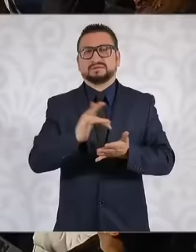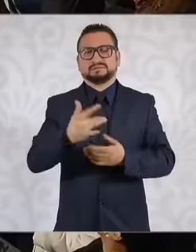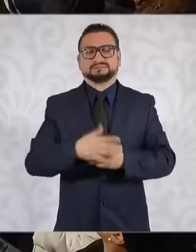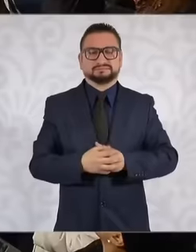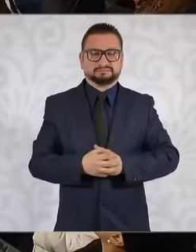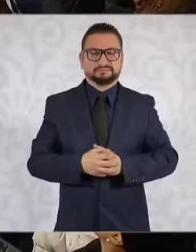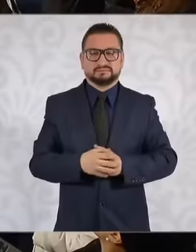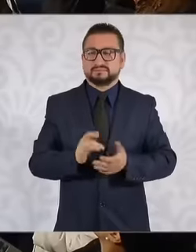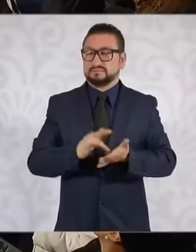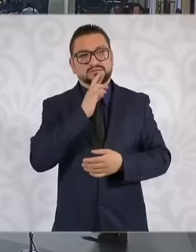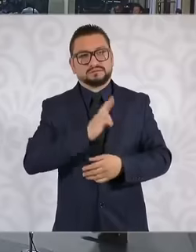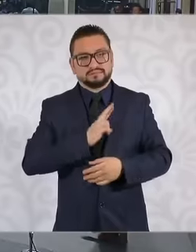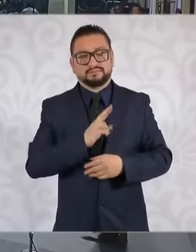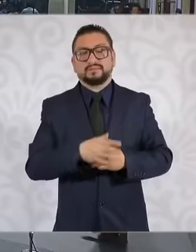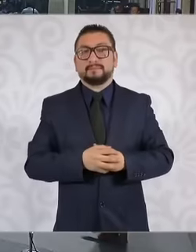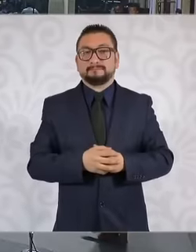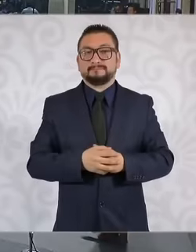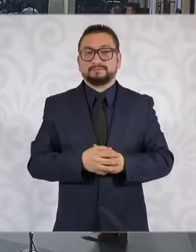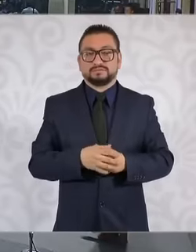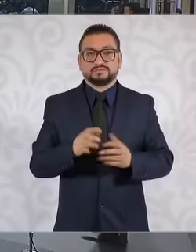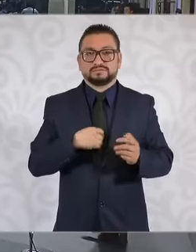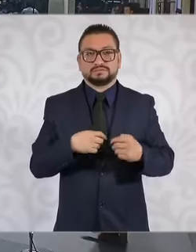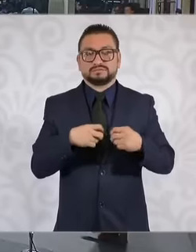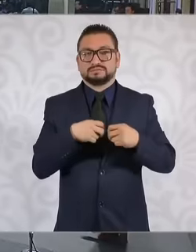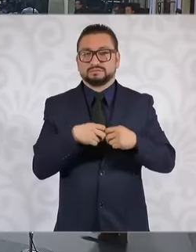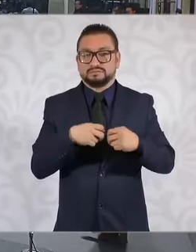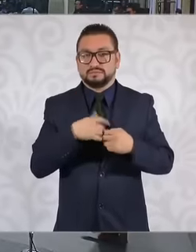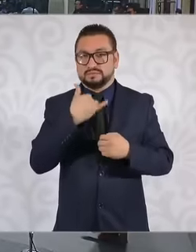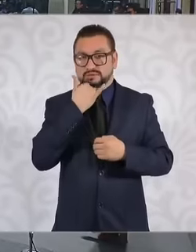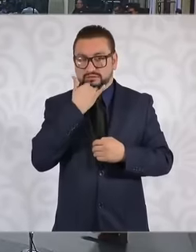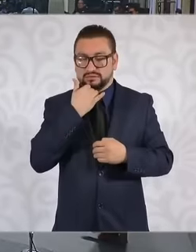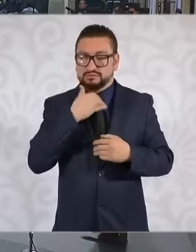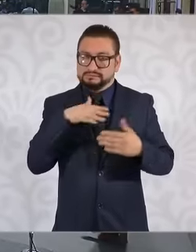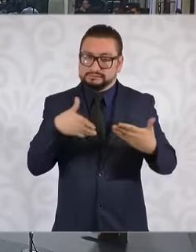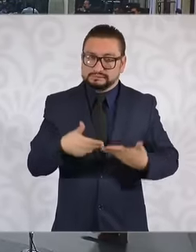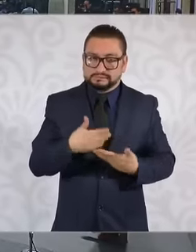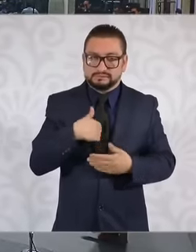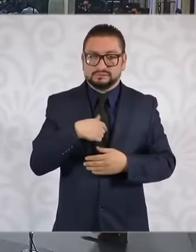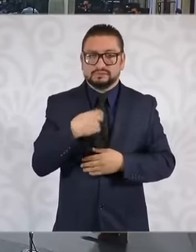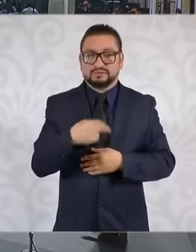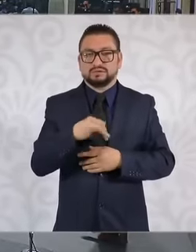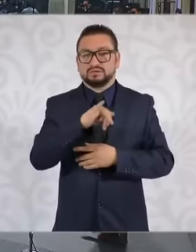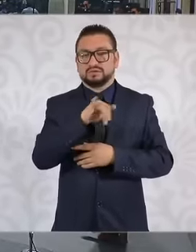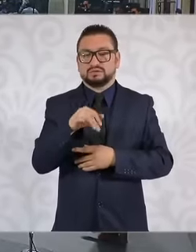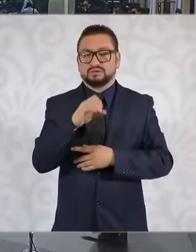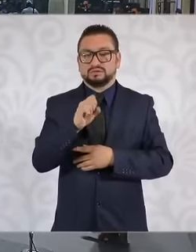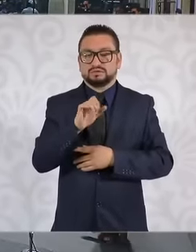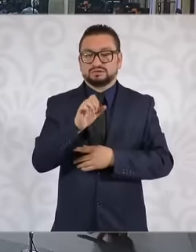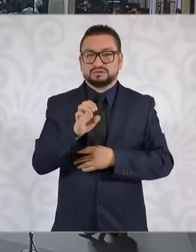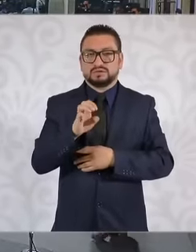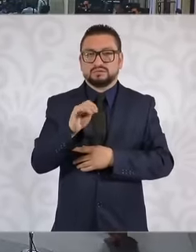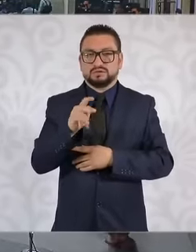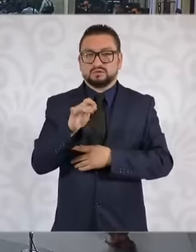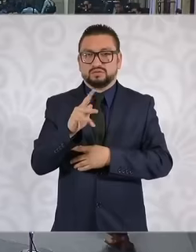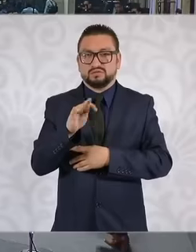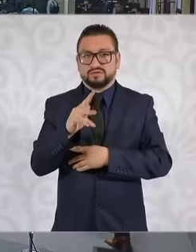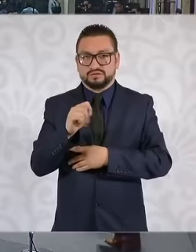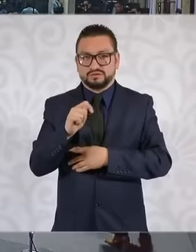here because of my nerves I forgot to introduce myself José Manuel sources of capital 21 and in my second